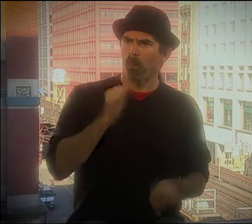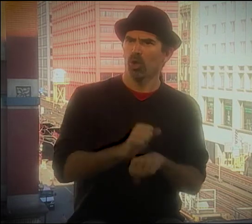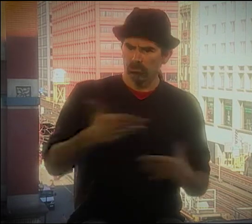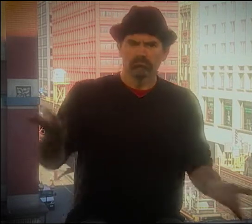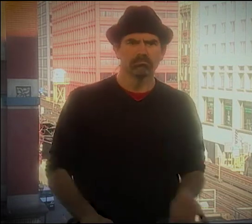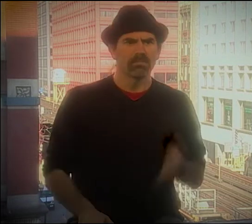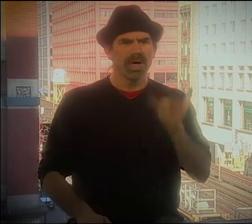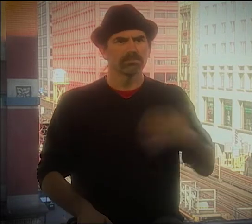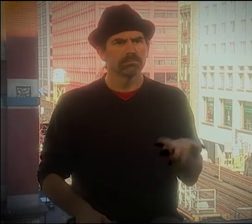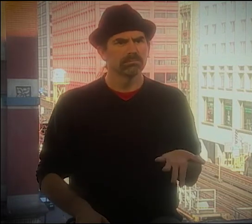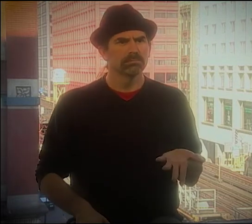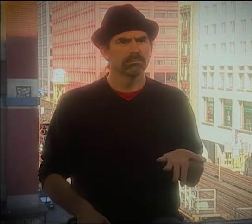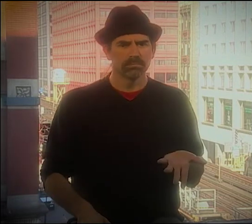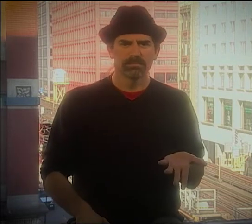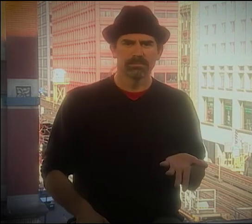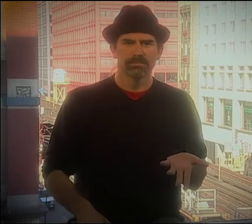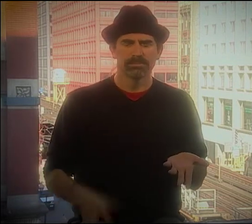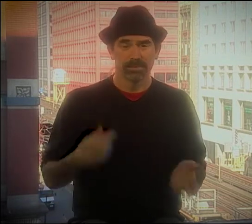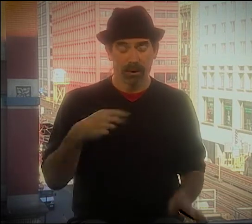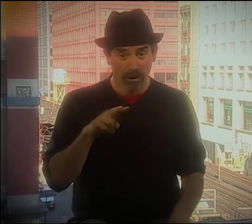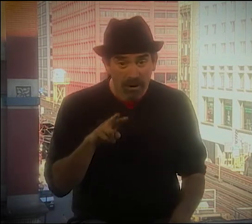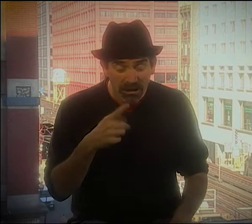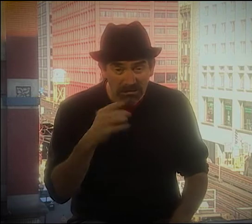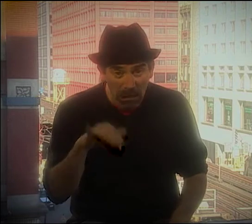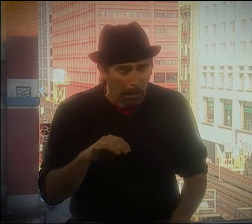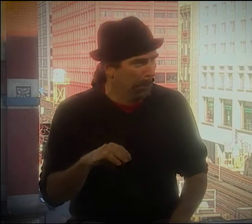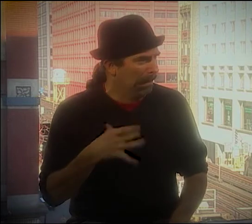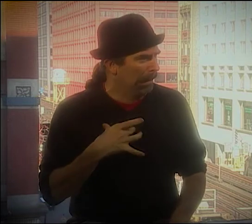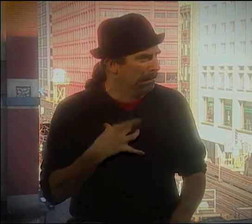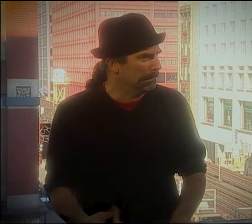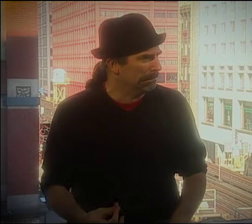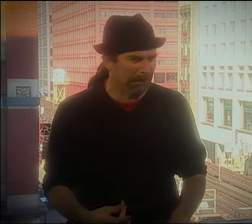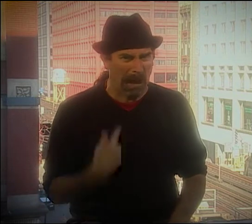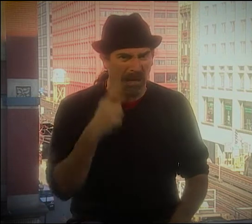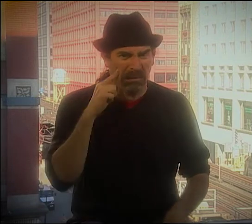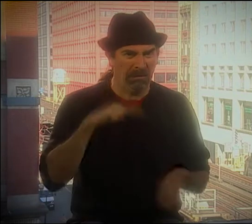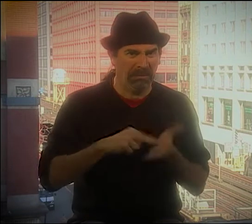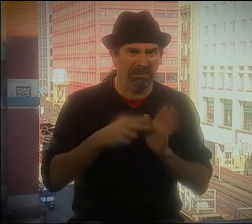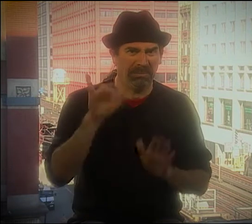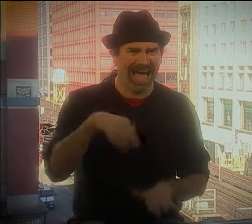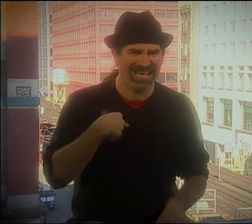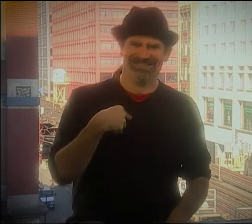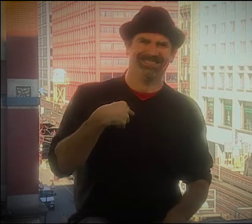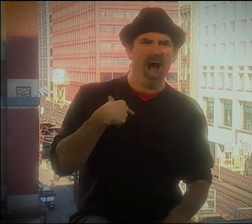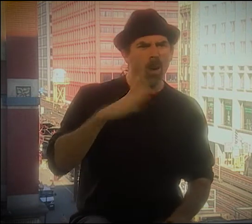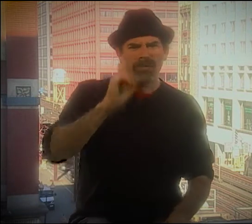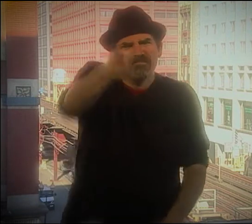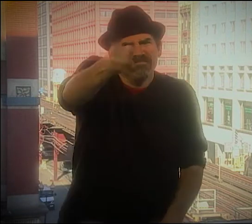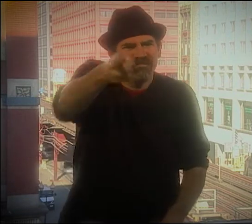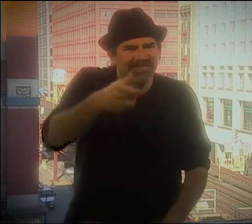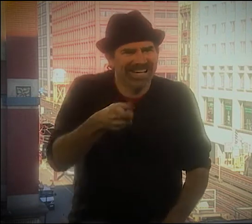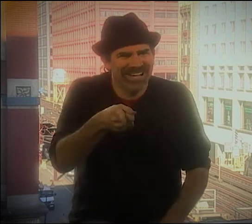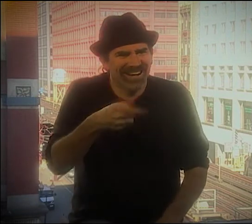"'WATCH A PERFORMANCE? WHO'S GOING TO BE INTERESTED IN MY WORK?'" I SAID THAT?